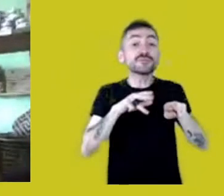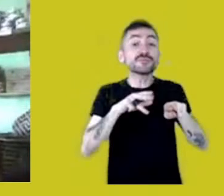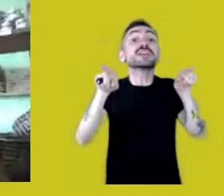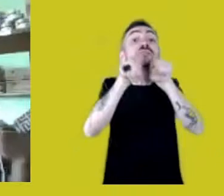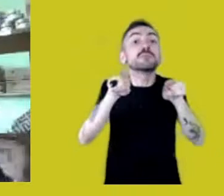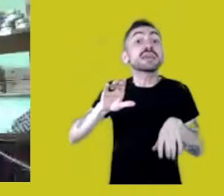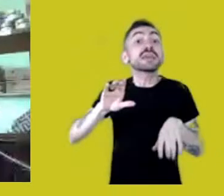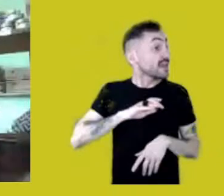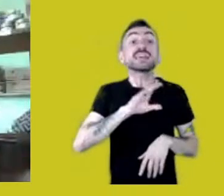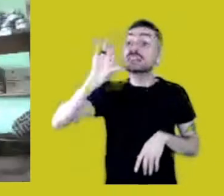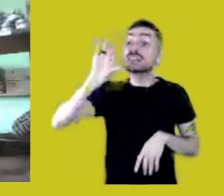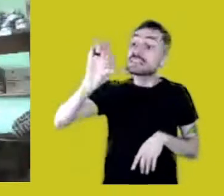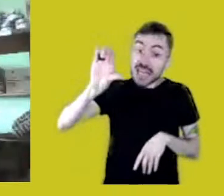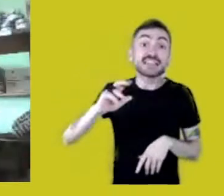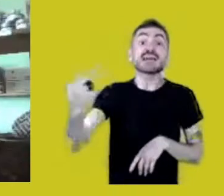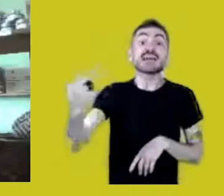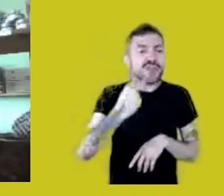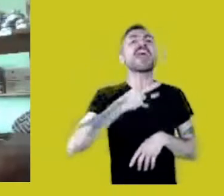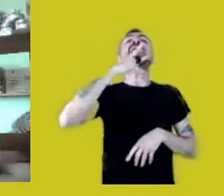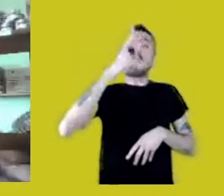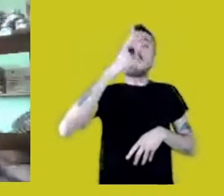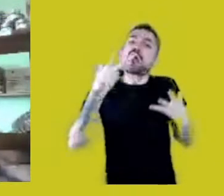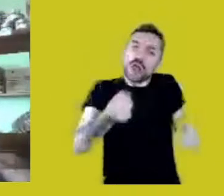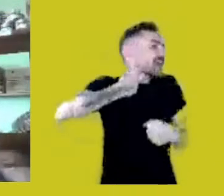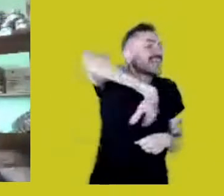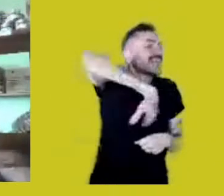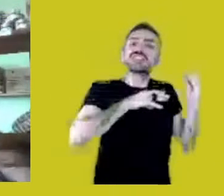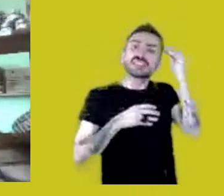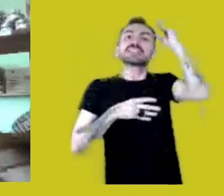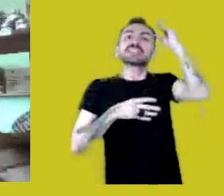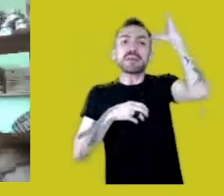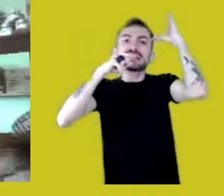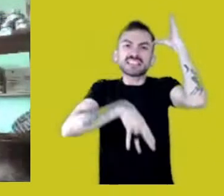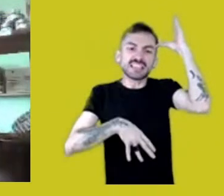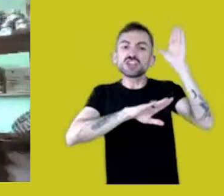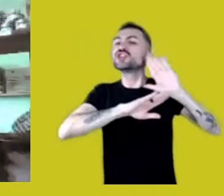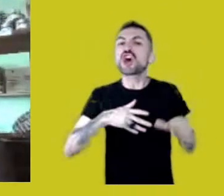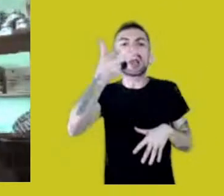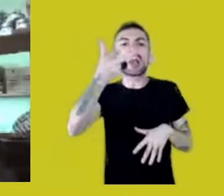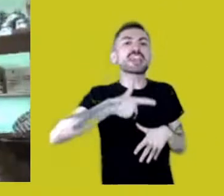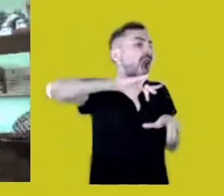instead of patenting and appropriating and denying all our ancestry,